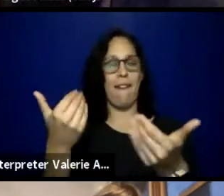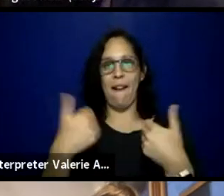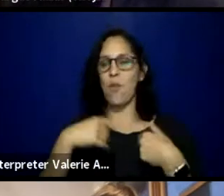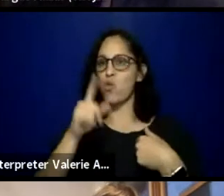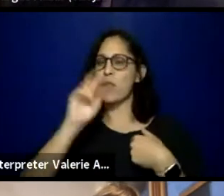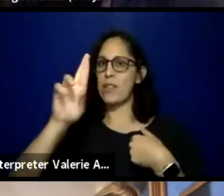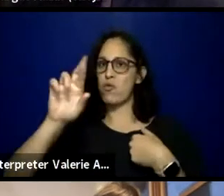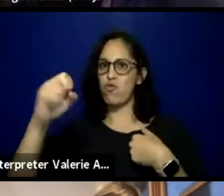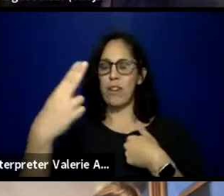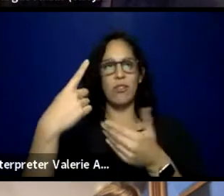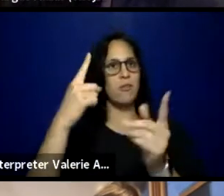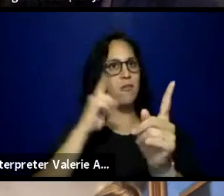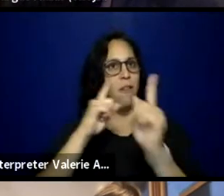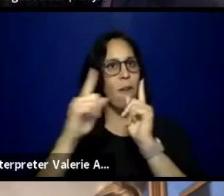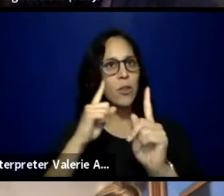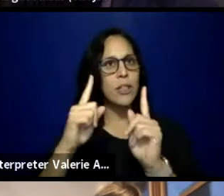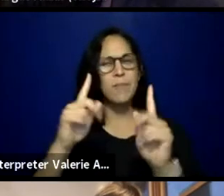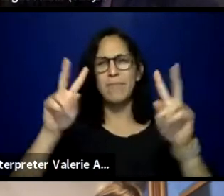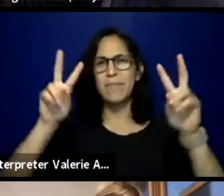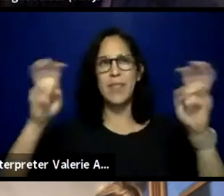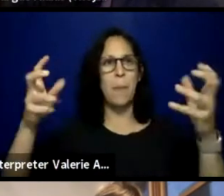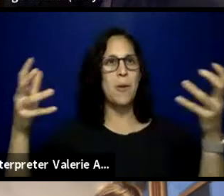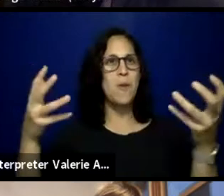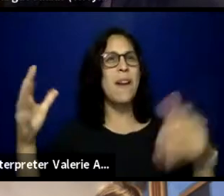is Power in Theater Coalition Building,